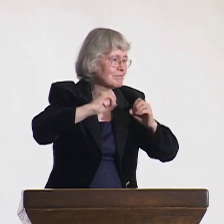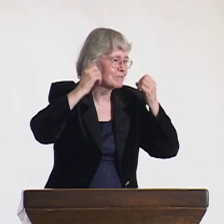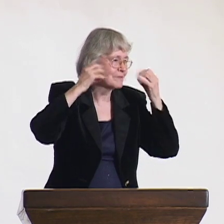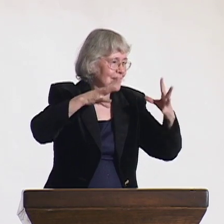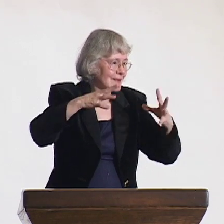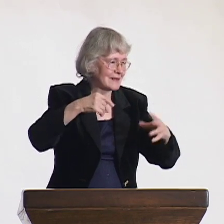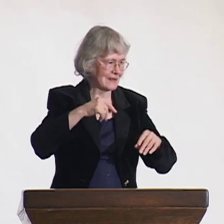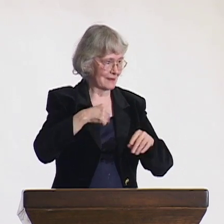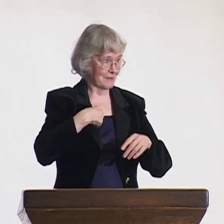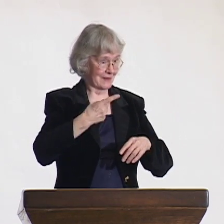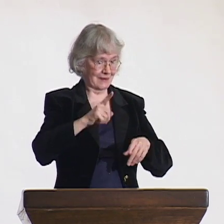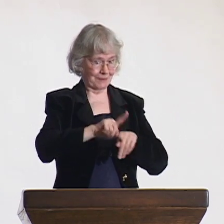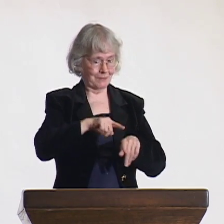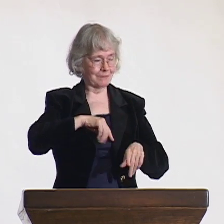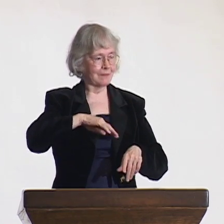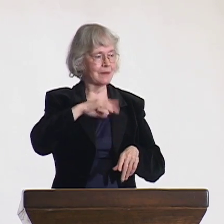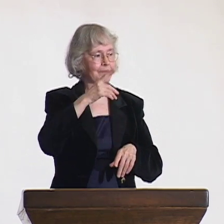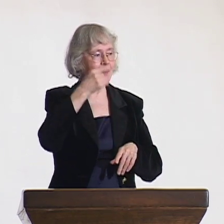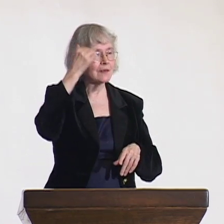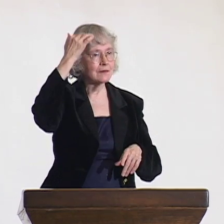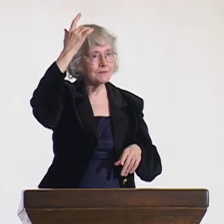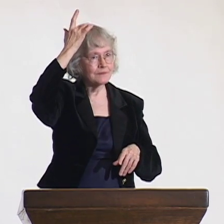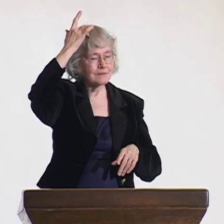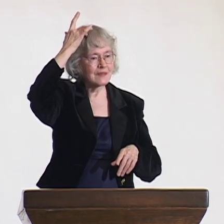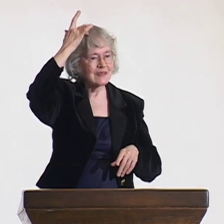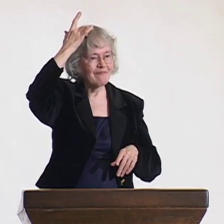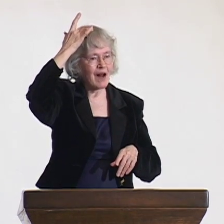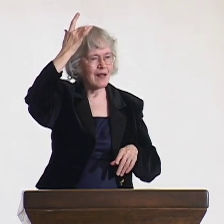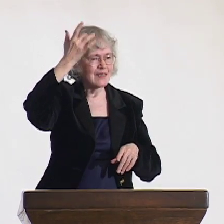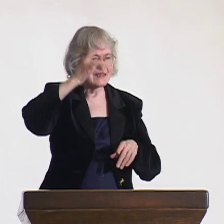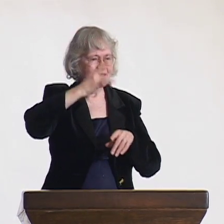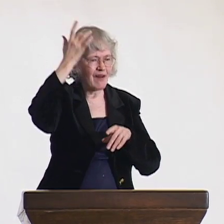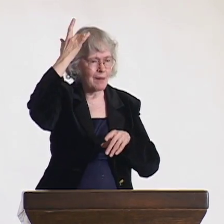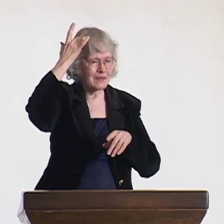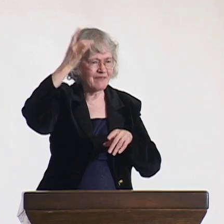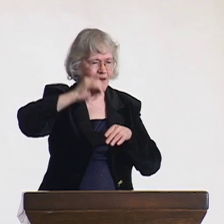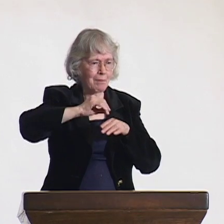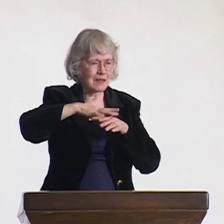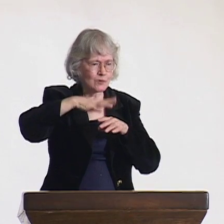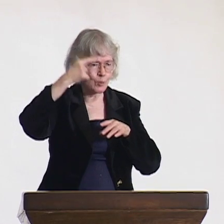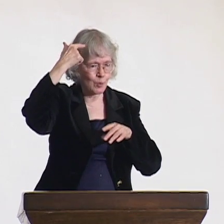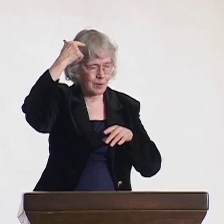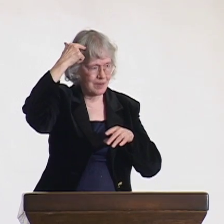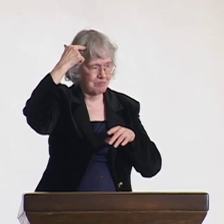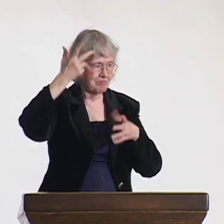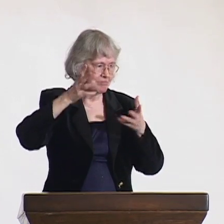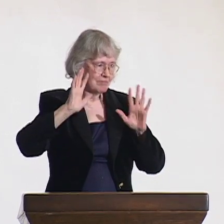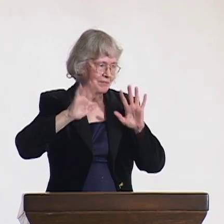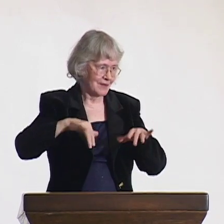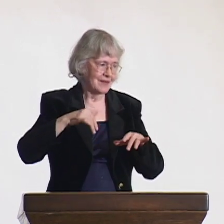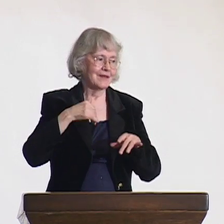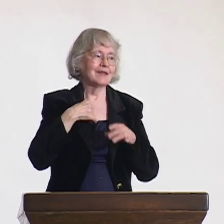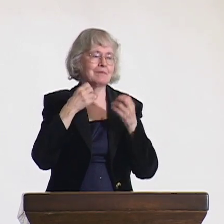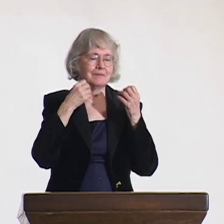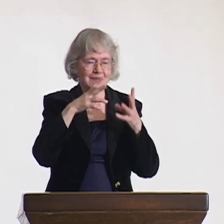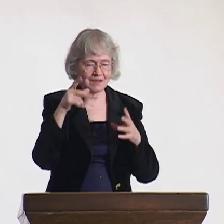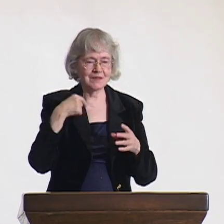Many of the children became deaf. When I was born, I was hearing and spoke Finnish.